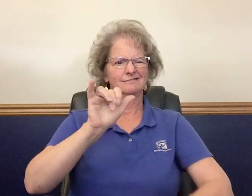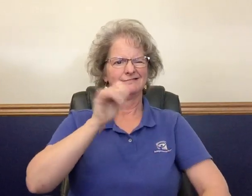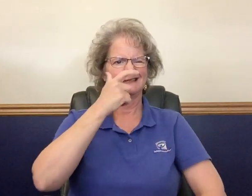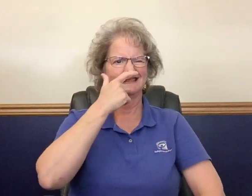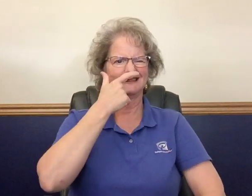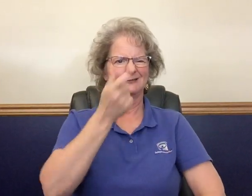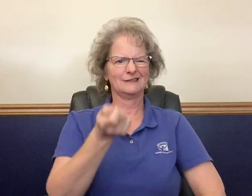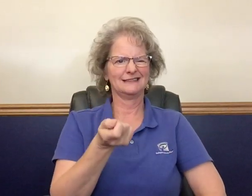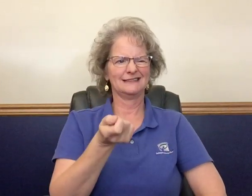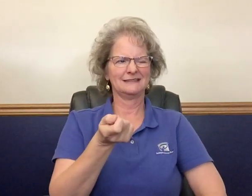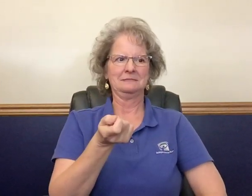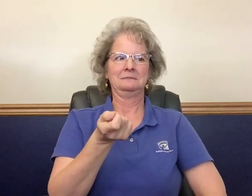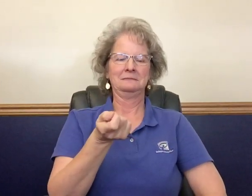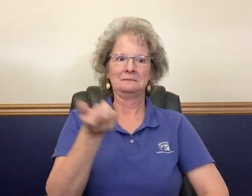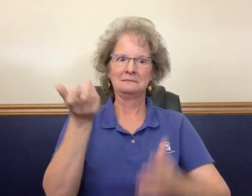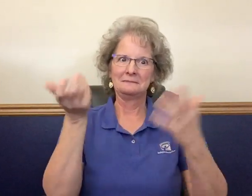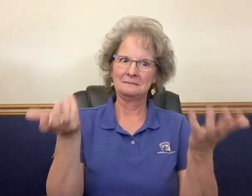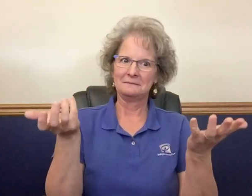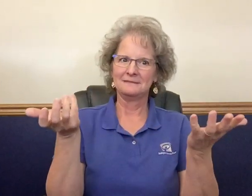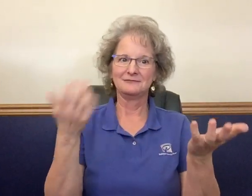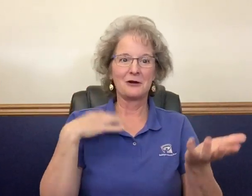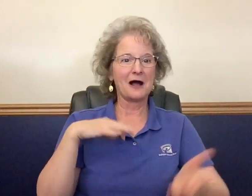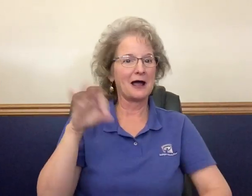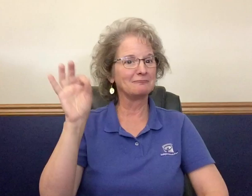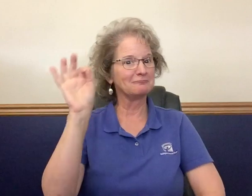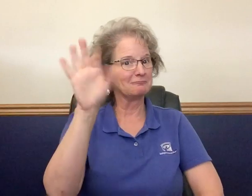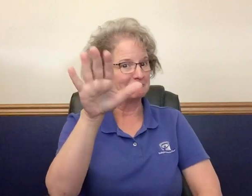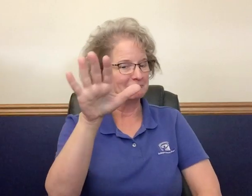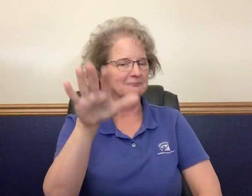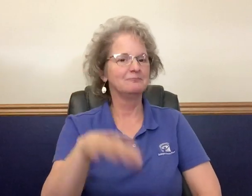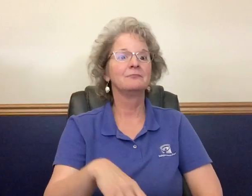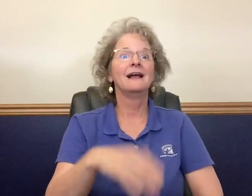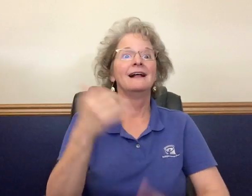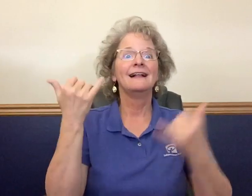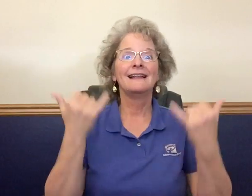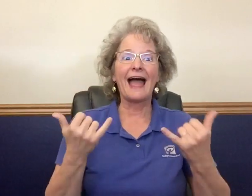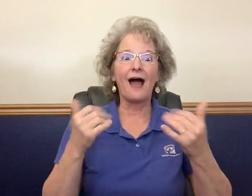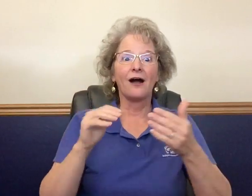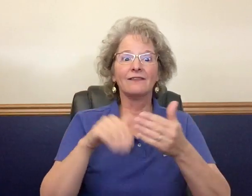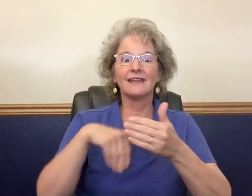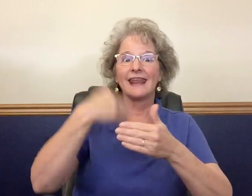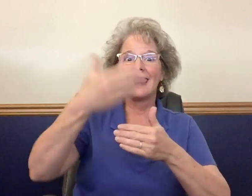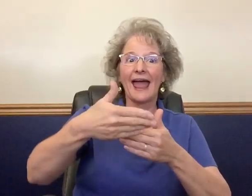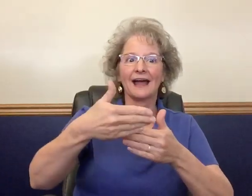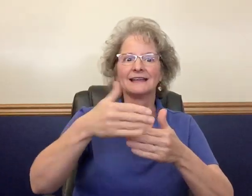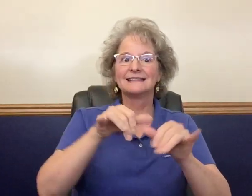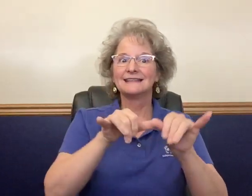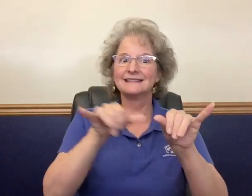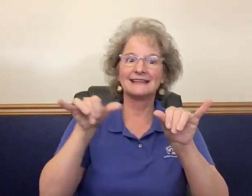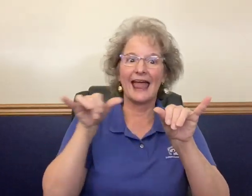That is interesting, right? Now for the next time,